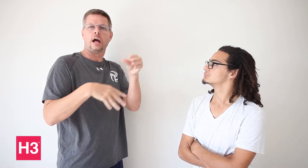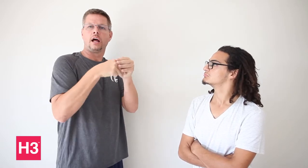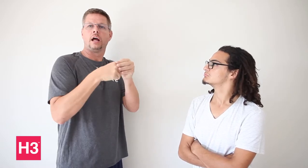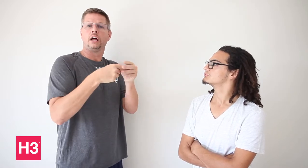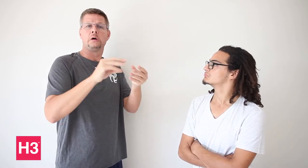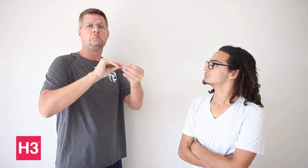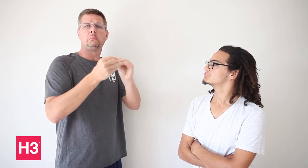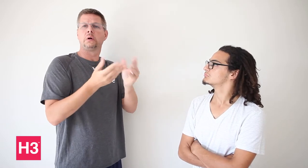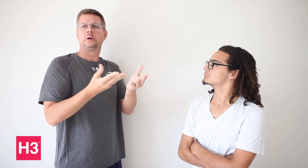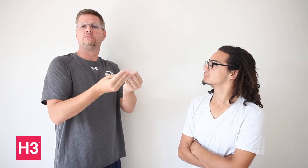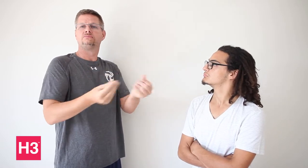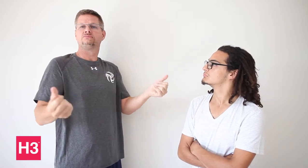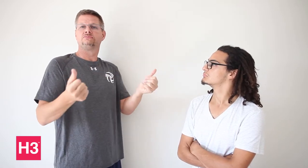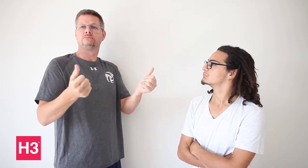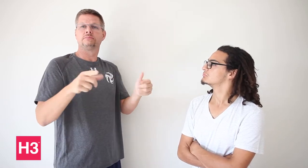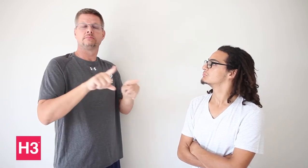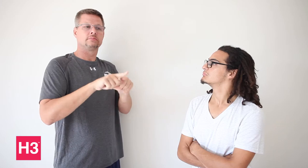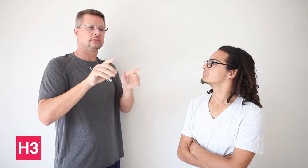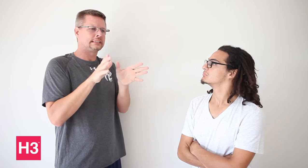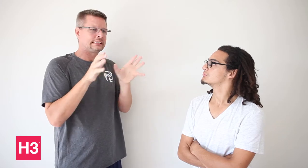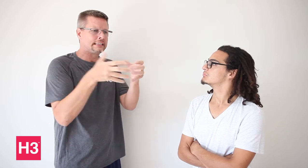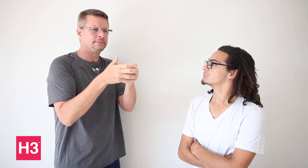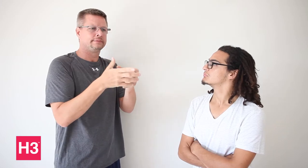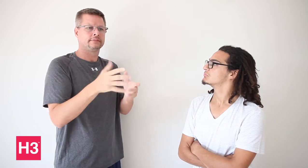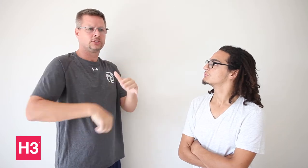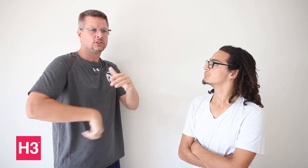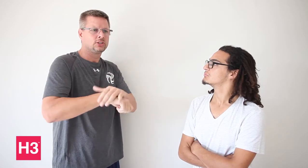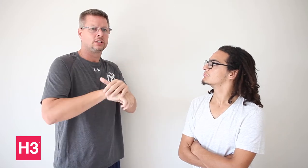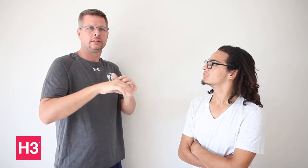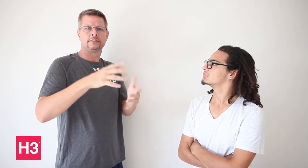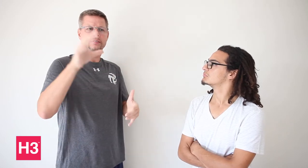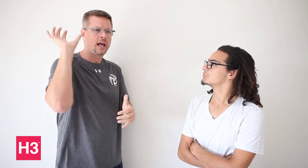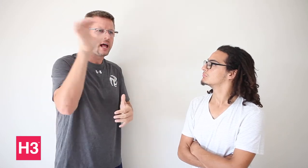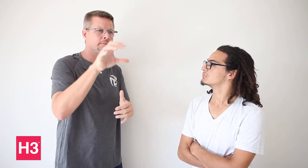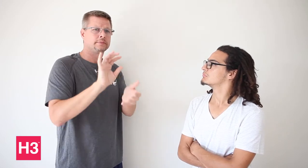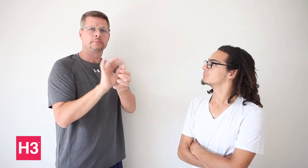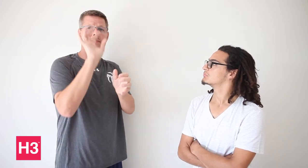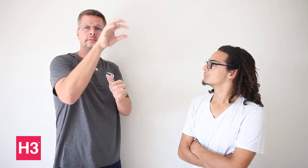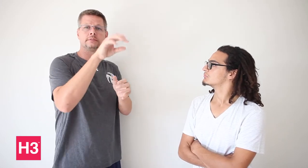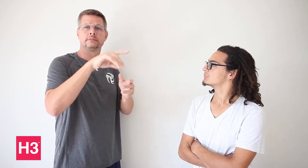tennis-- can join Deaflympics at the last minute without problems. But team sports like futball,